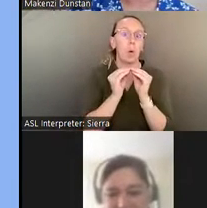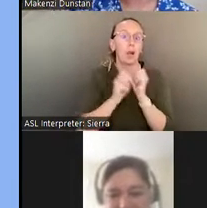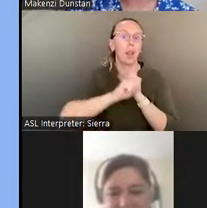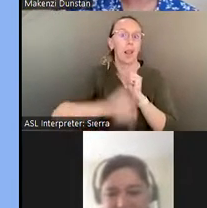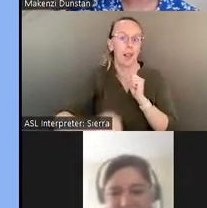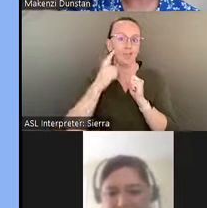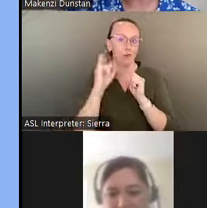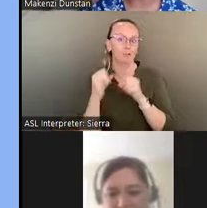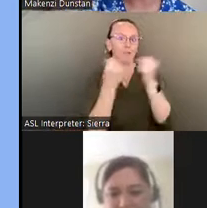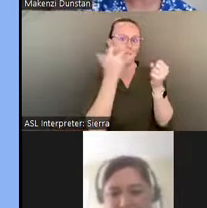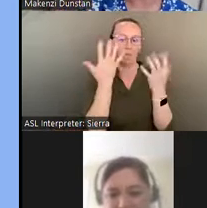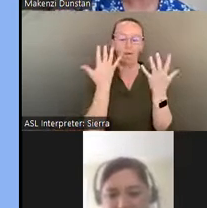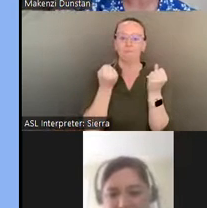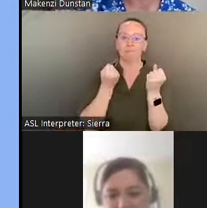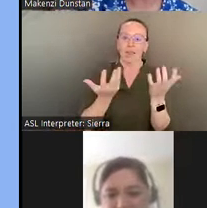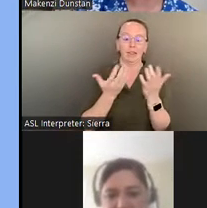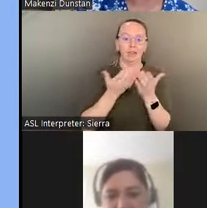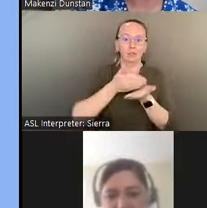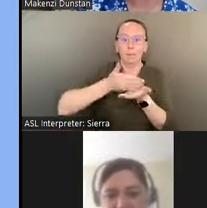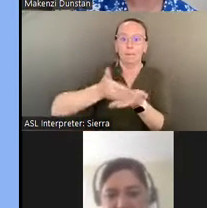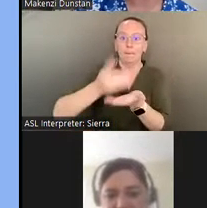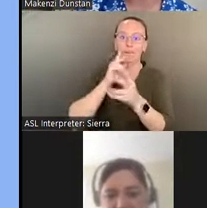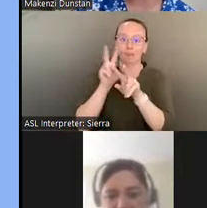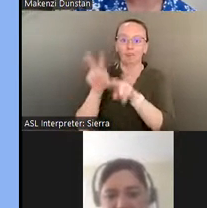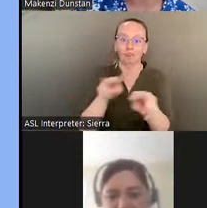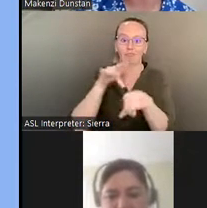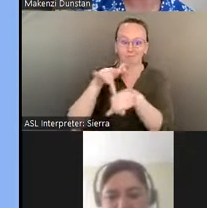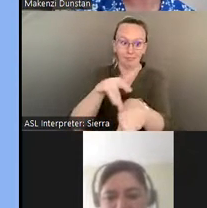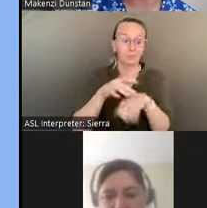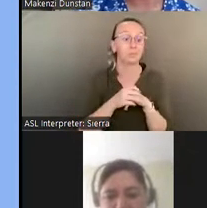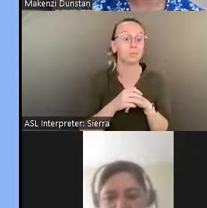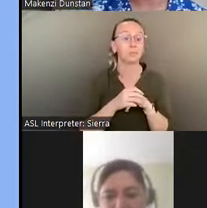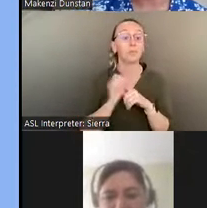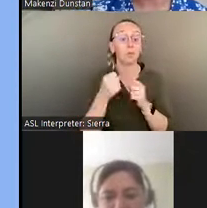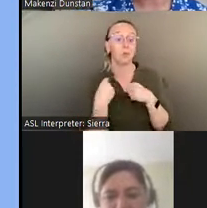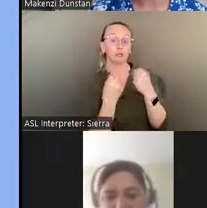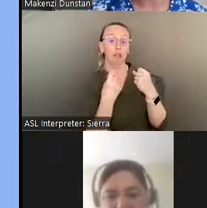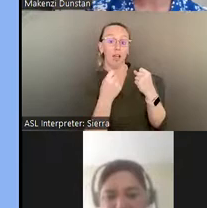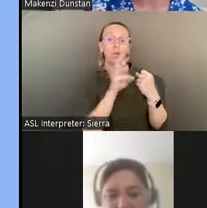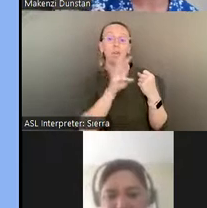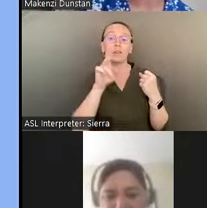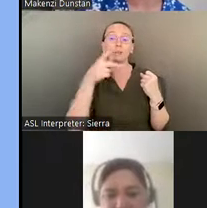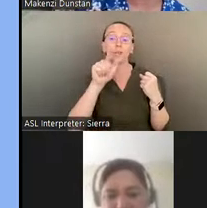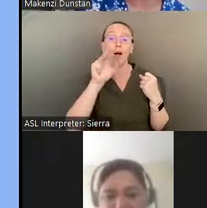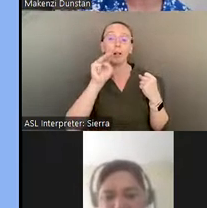As you head out of West Palm Beach for the first leg of your drive, you may want to head